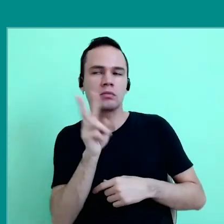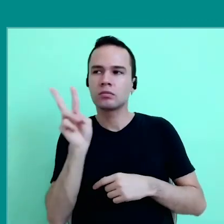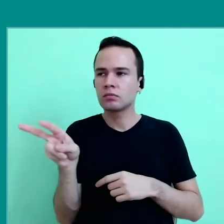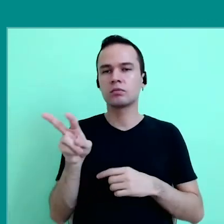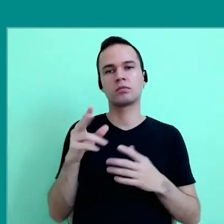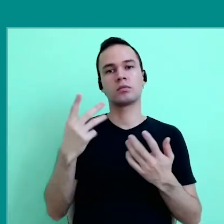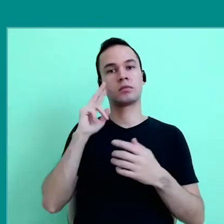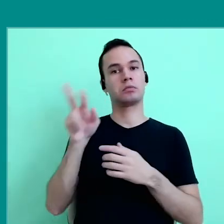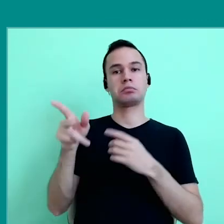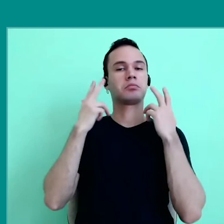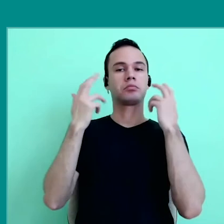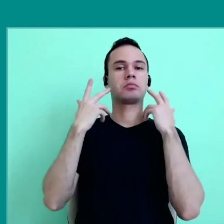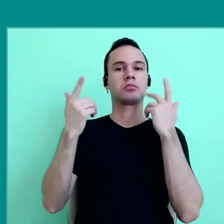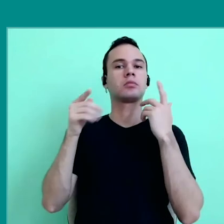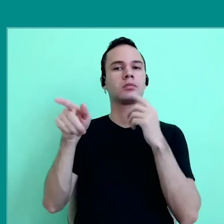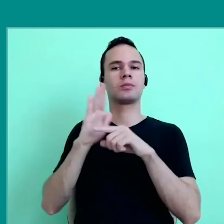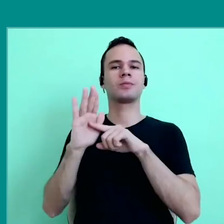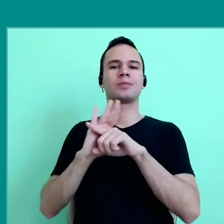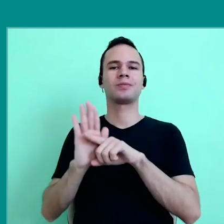This is a very regular scene in research,